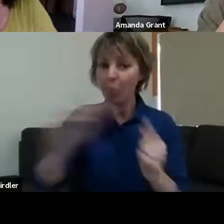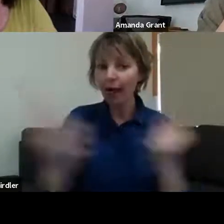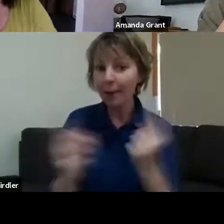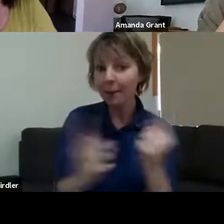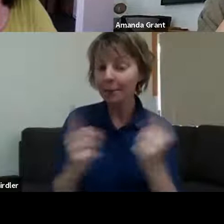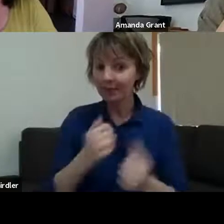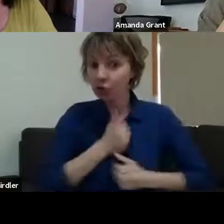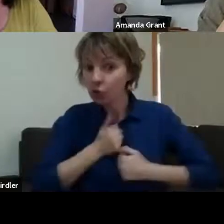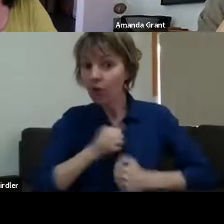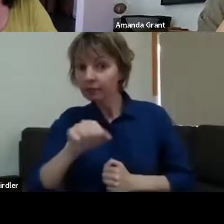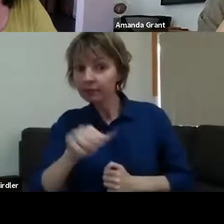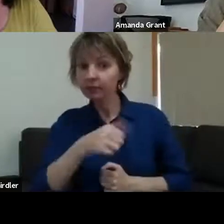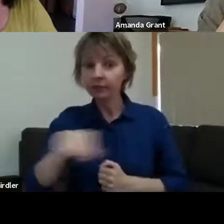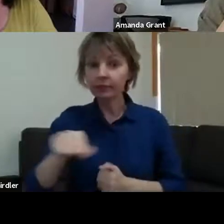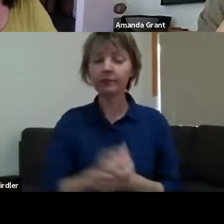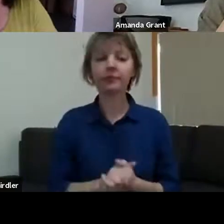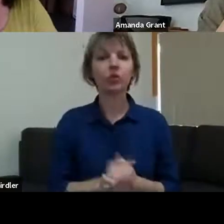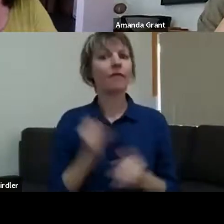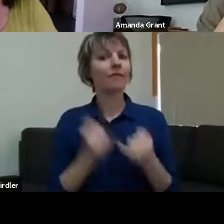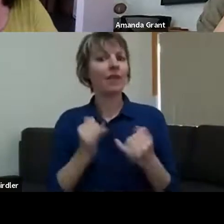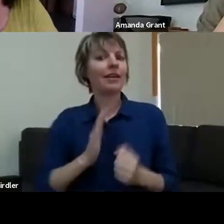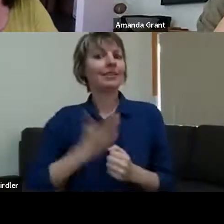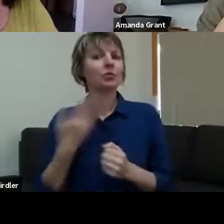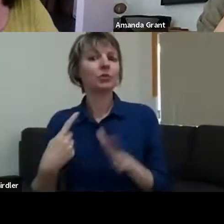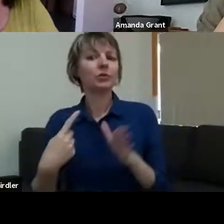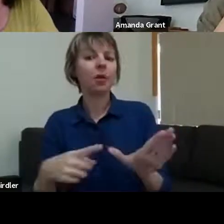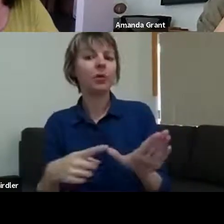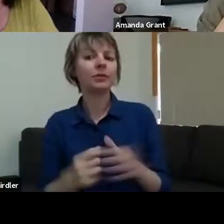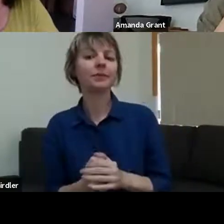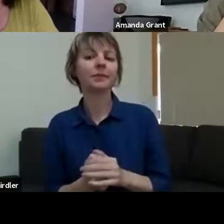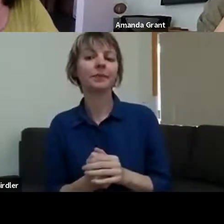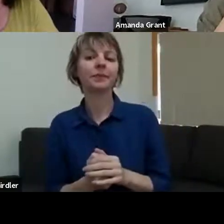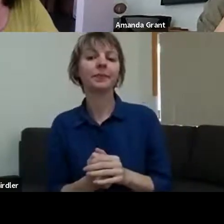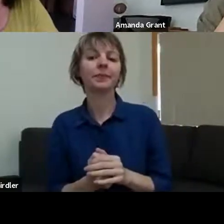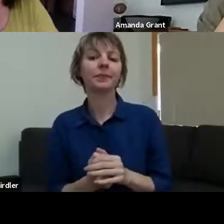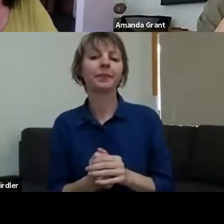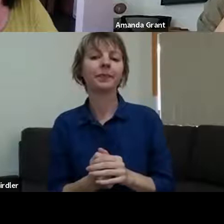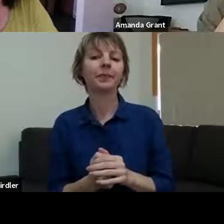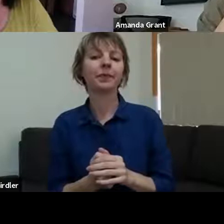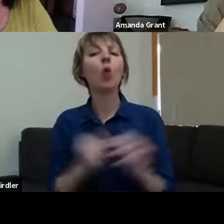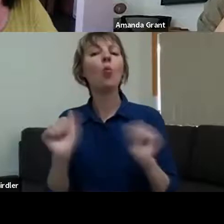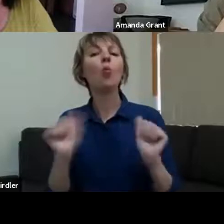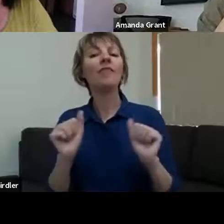responses. One of the responses - we sent out feedback forms and, from